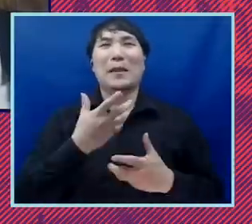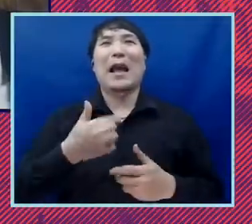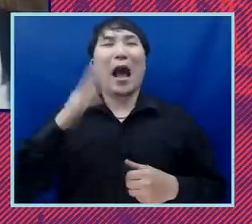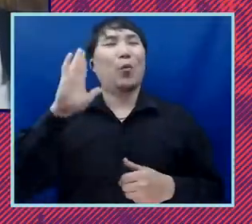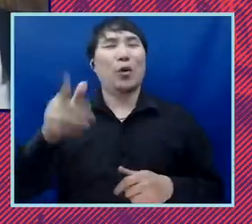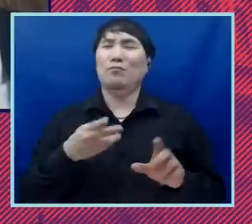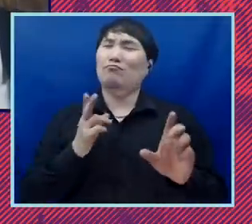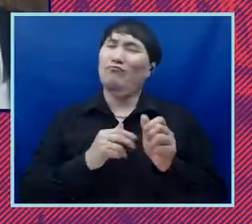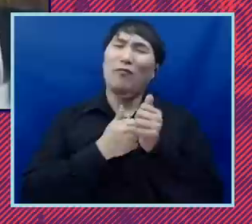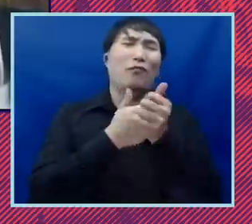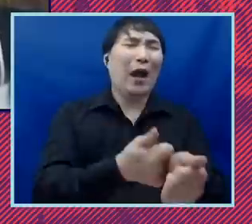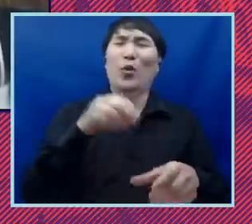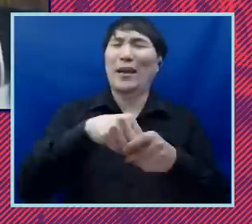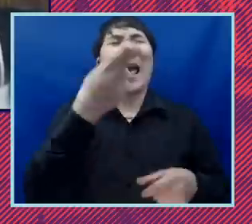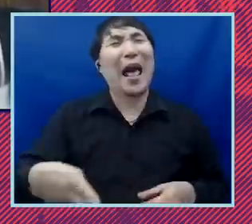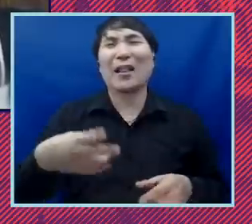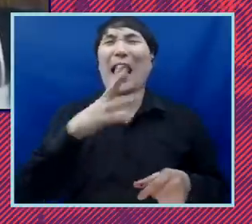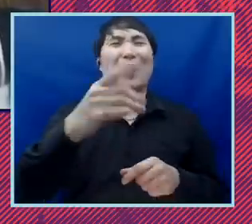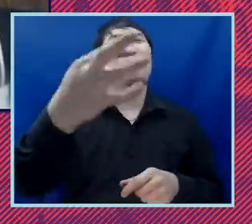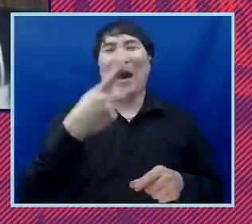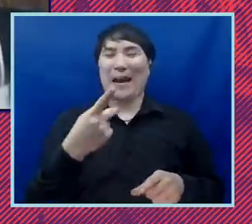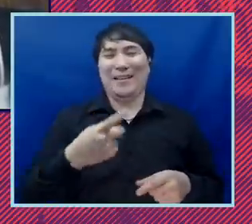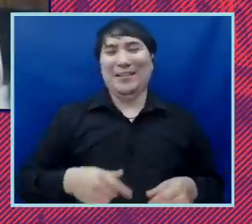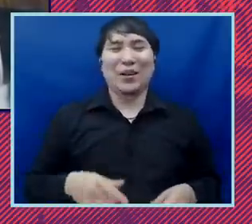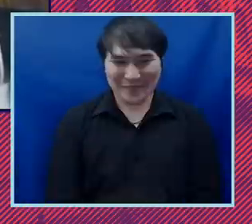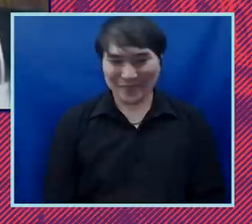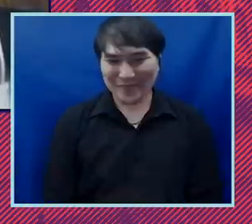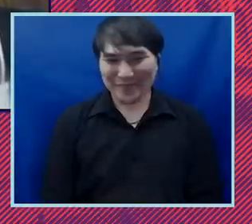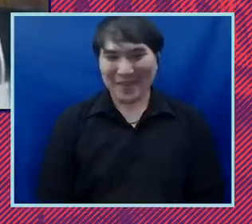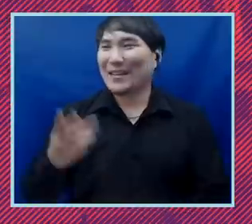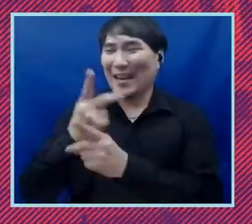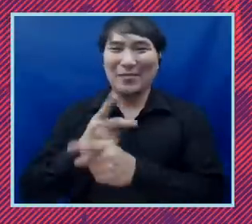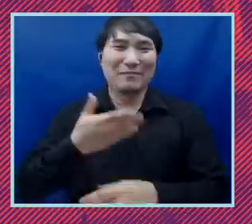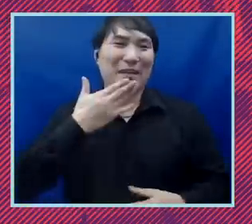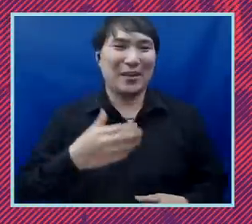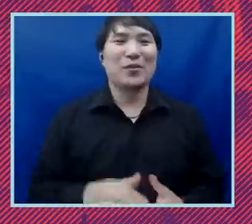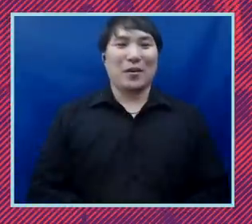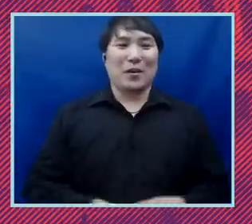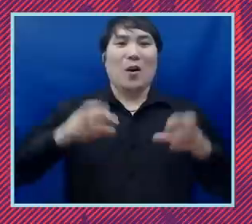back you know you guys are the best i really do appreciate the two of you okay let me close out